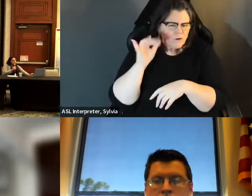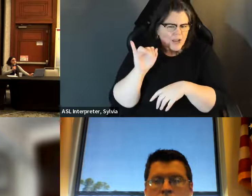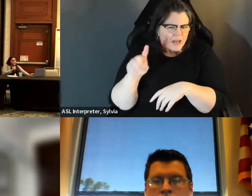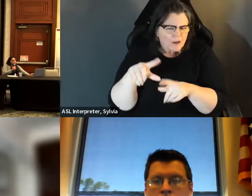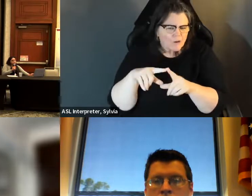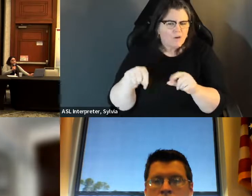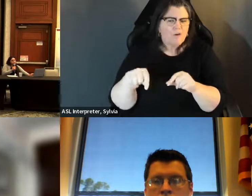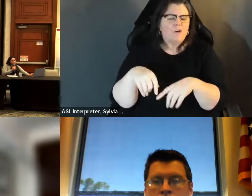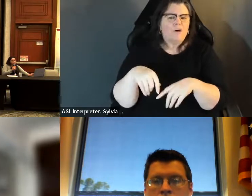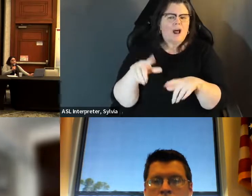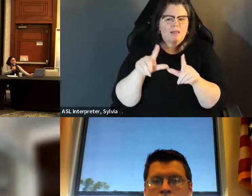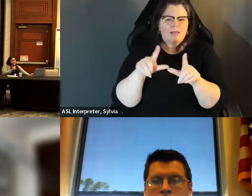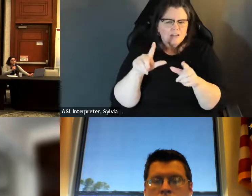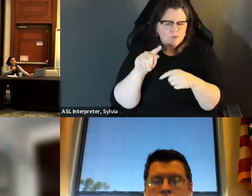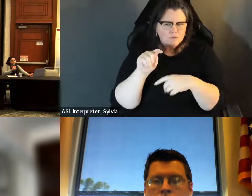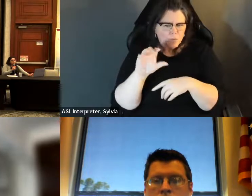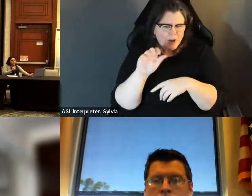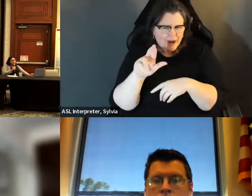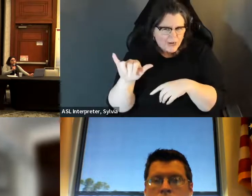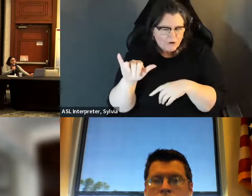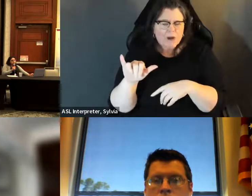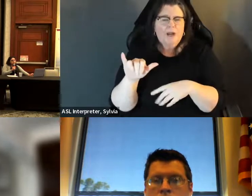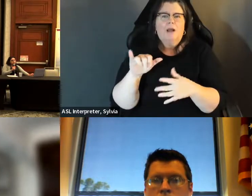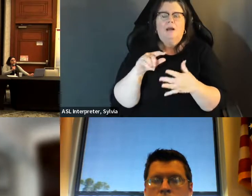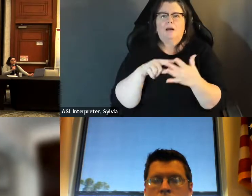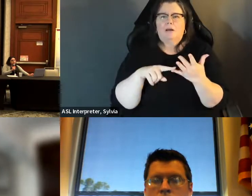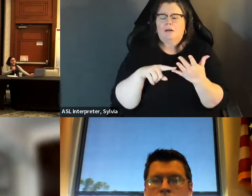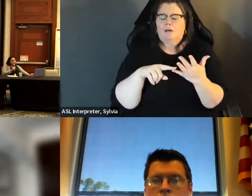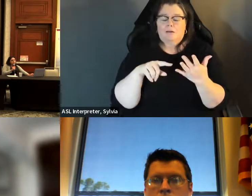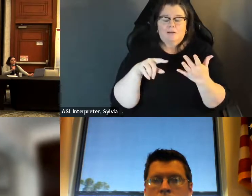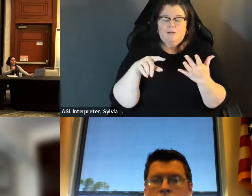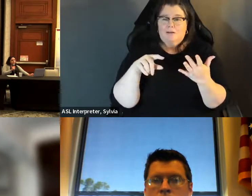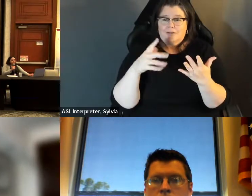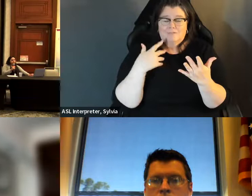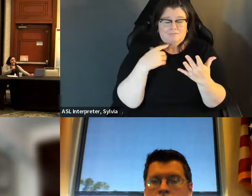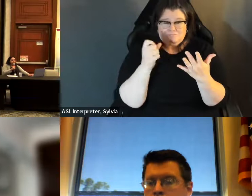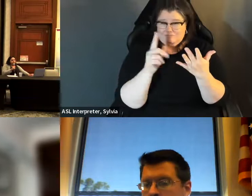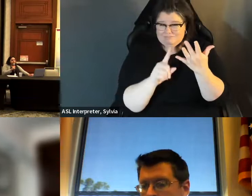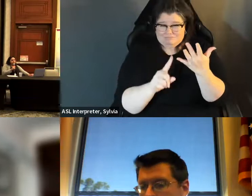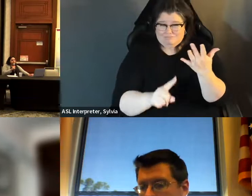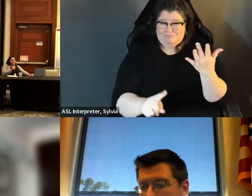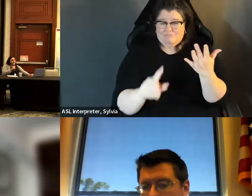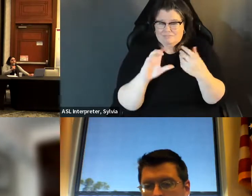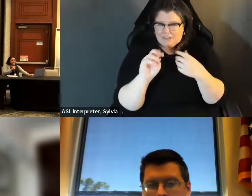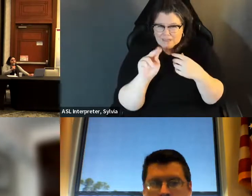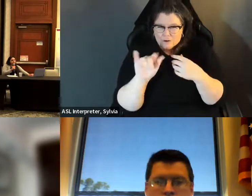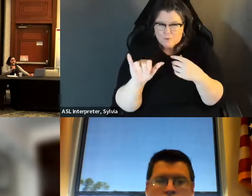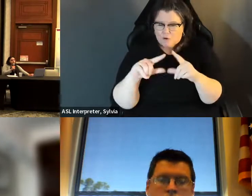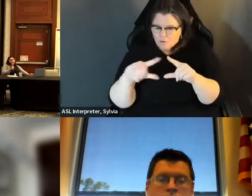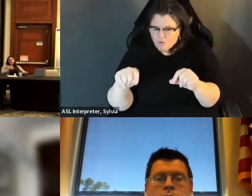Passport, exhibit, or credit, card military, id, student, id retirement, center, id neighborhood, association, id public assistance, id veterans, health id card a license to carry an employee, Id. ID card, a license to carry, an employee ID card issued by Card issued by the Federal Government State of Florida, County Municipality, or other entity in Florida.